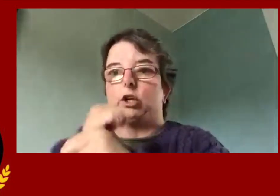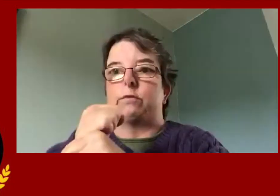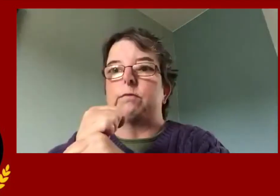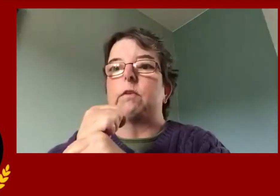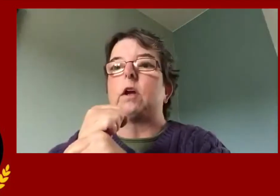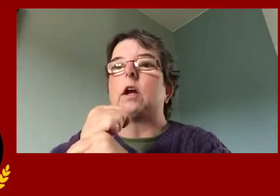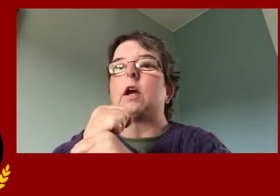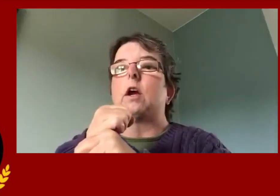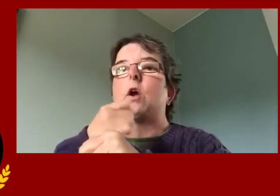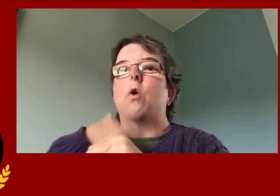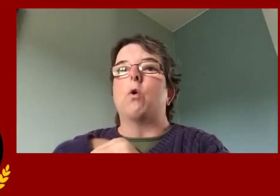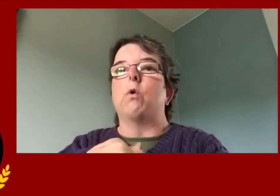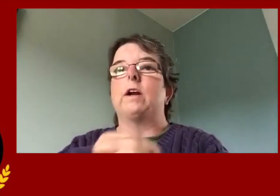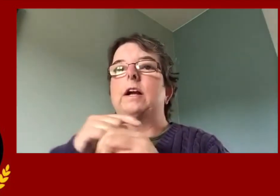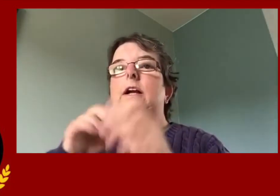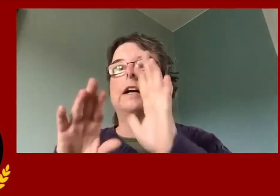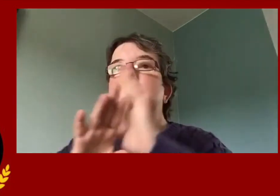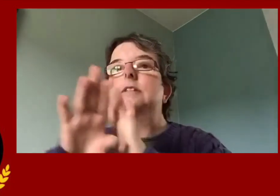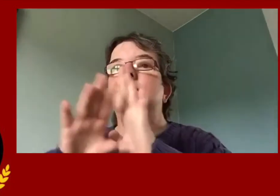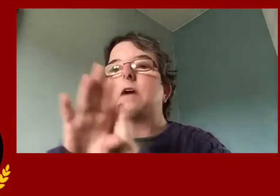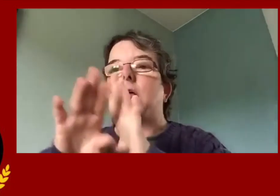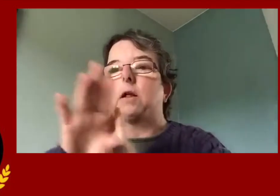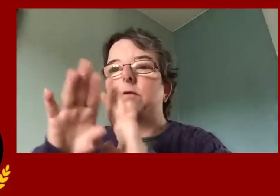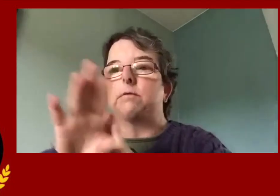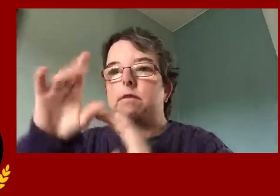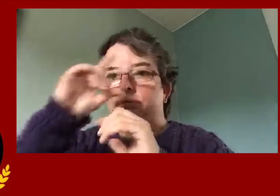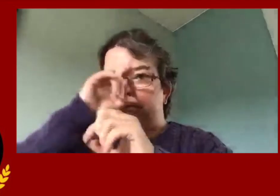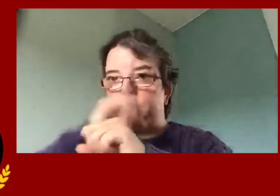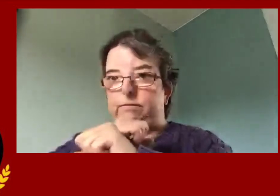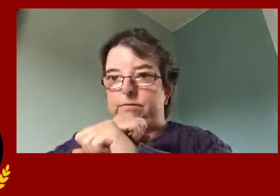We had a wonderful school year.